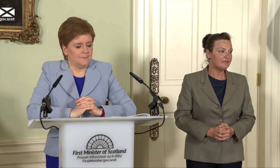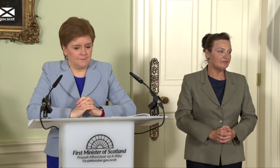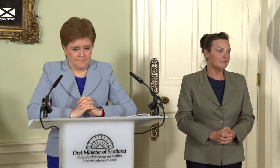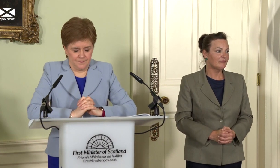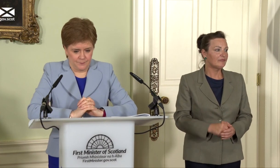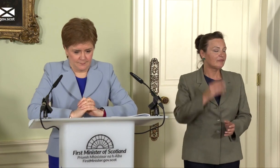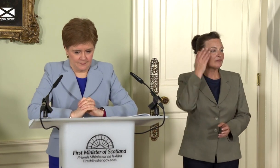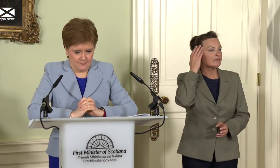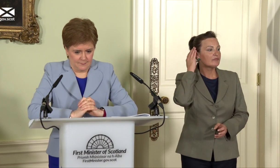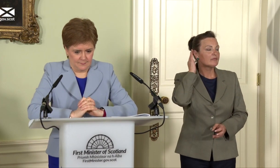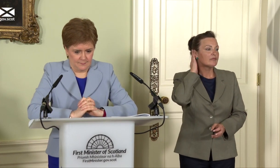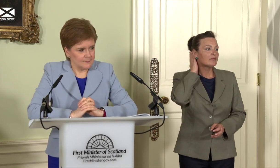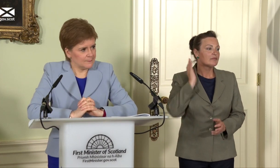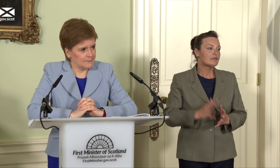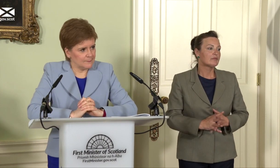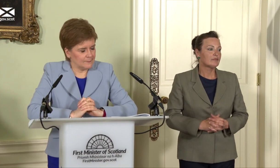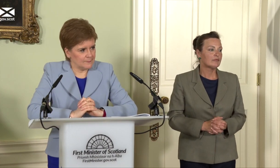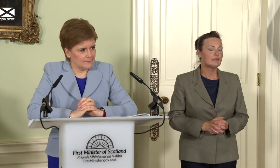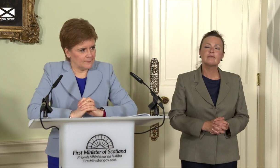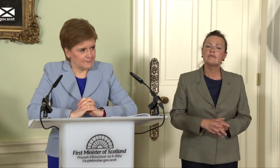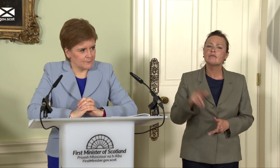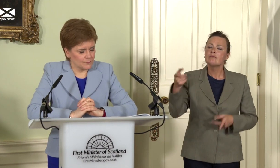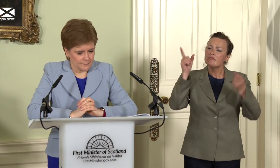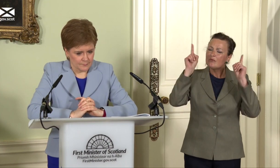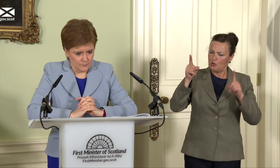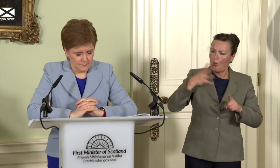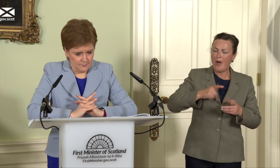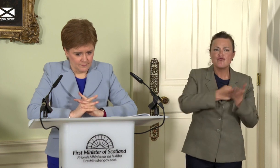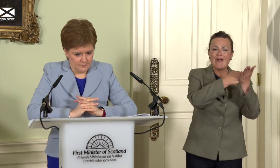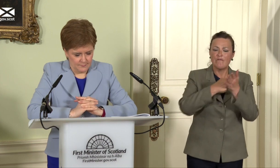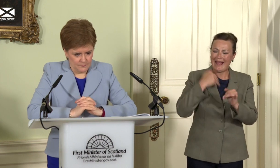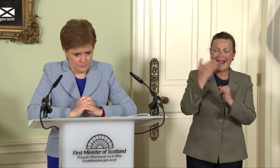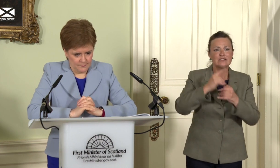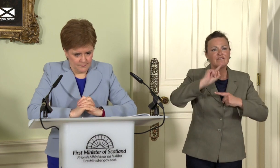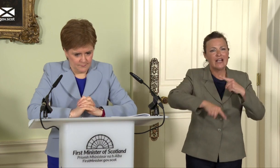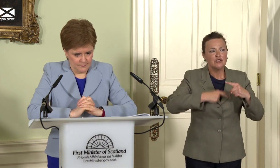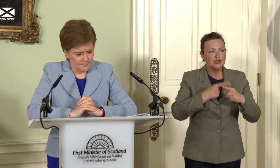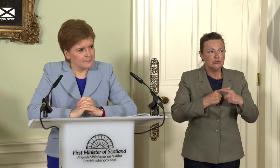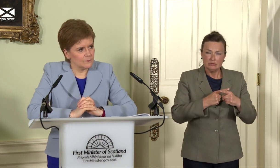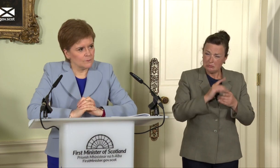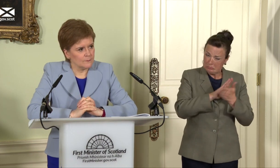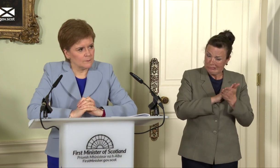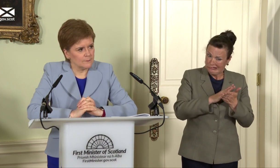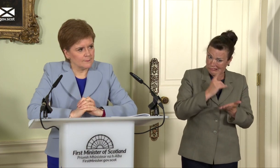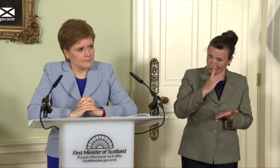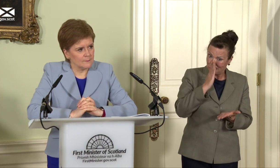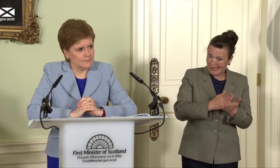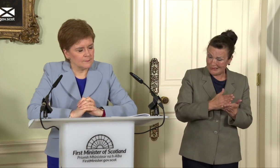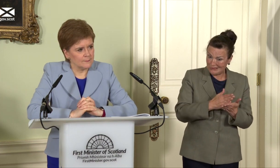Thank you, First Minister. You say you want a referendum by the end of next year, but realistically, is the next staging point for a vote not the next general election when you